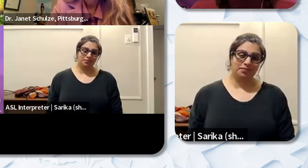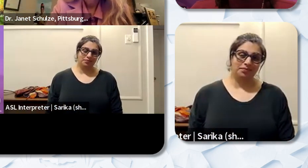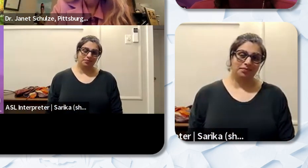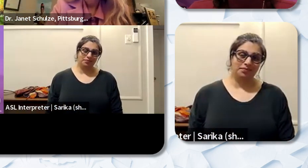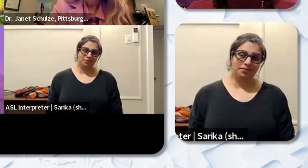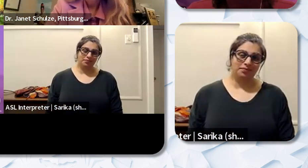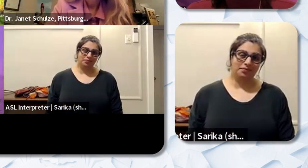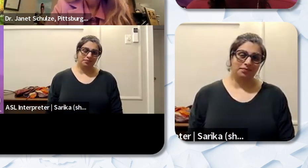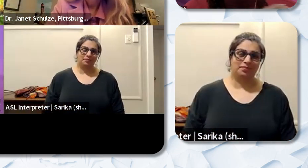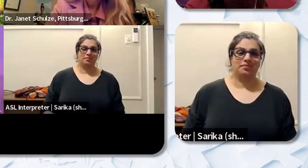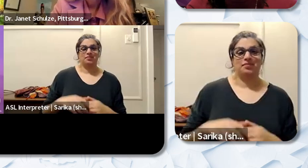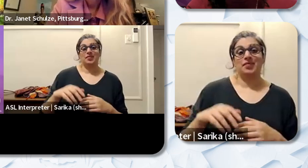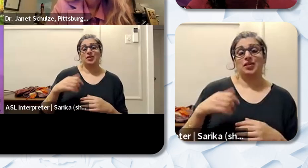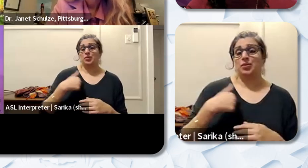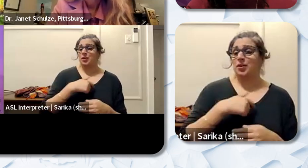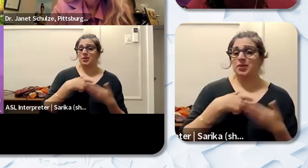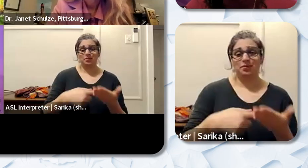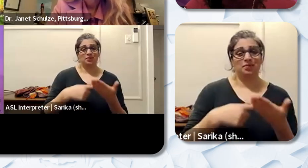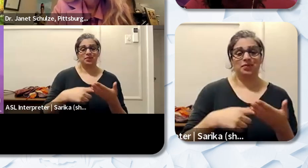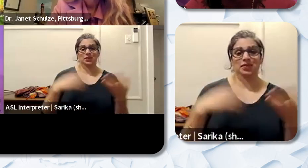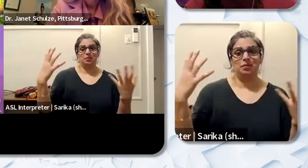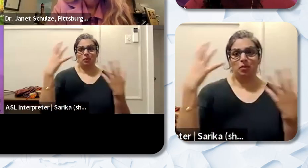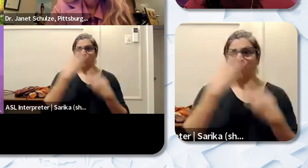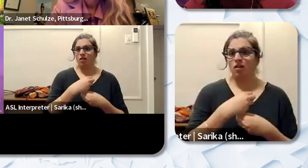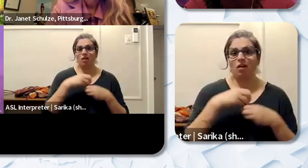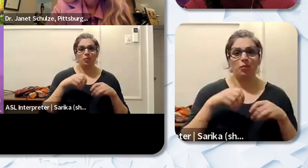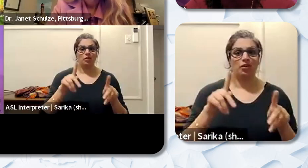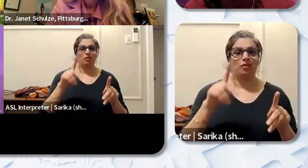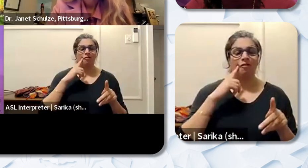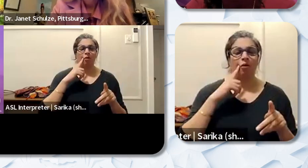been talking so much about just beautiful opportunities for effective strategies for